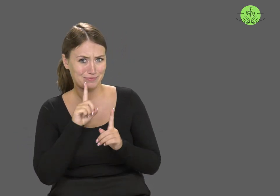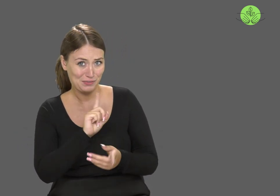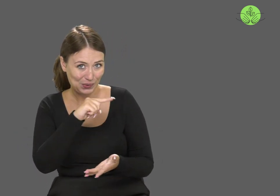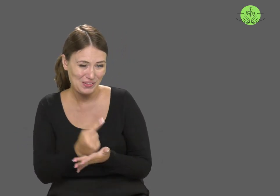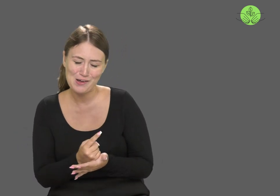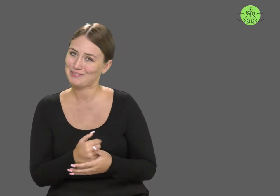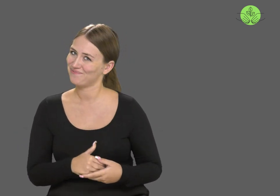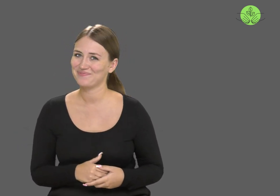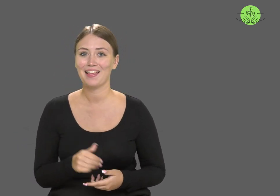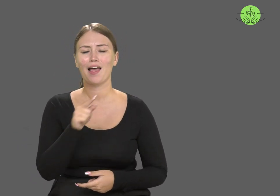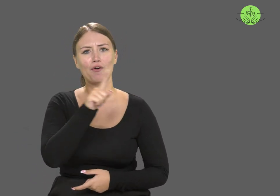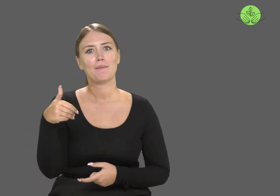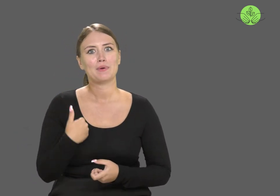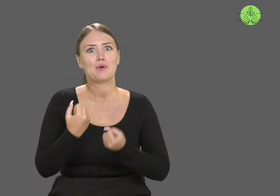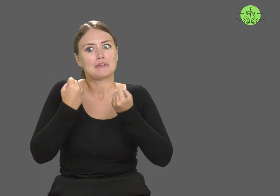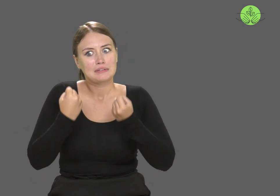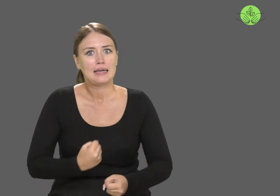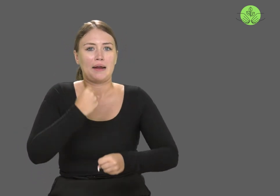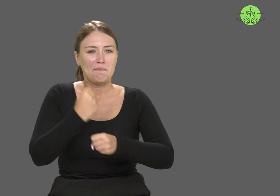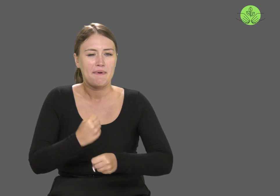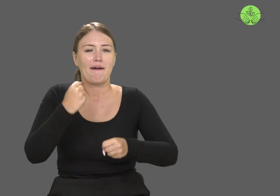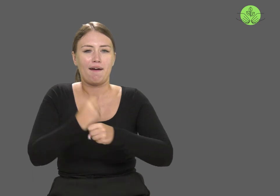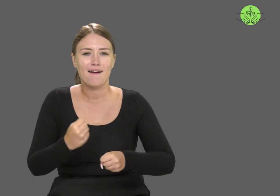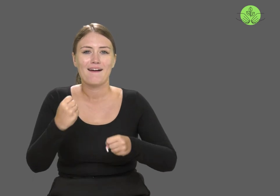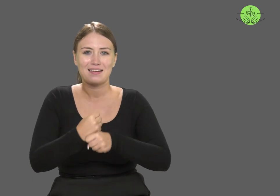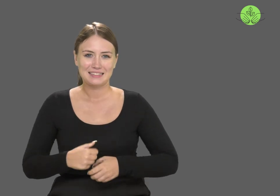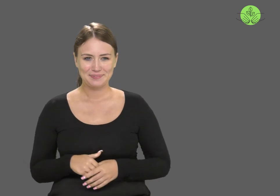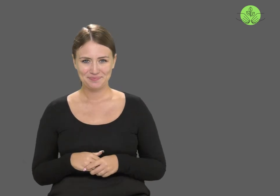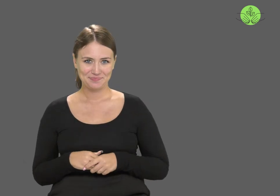or rather, who worked hard for it!